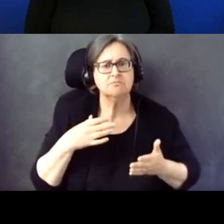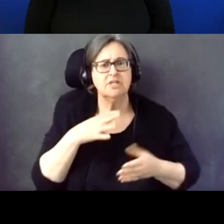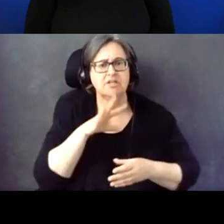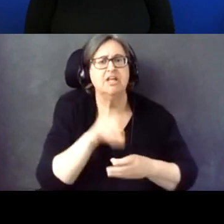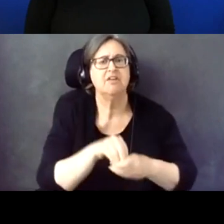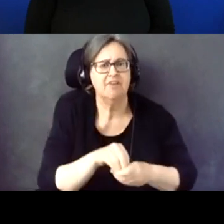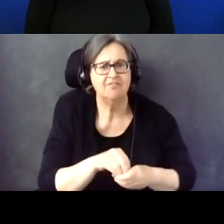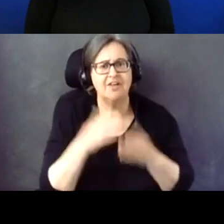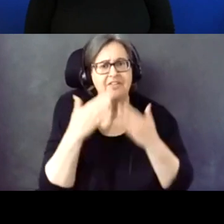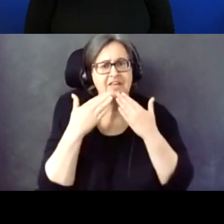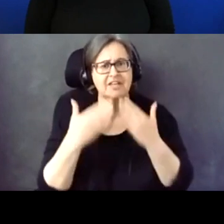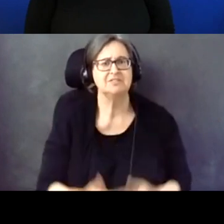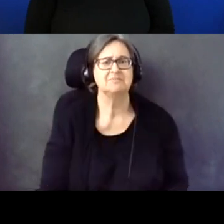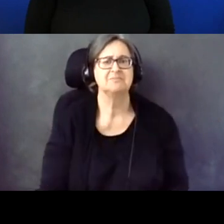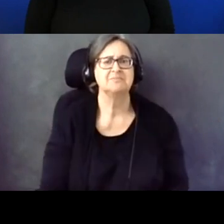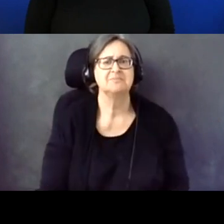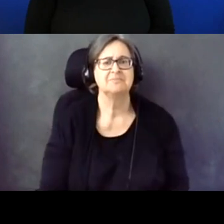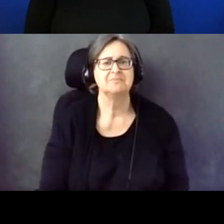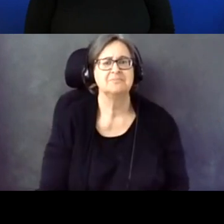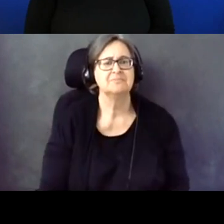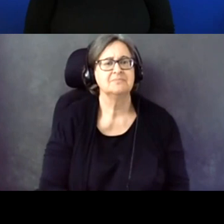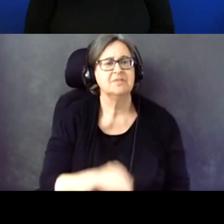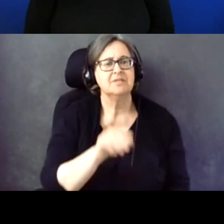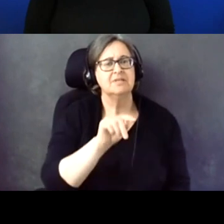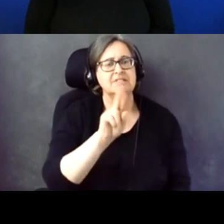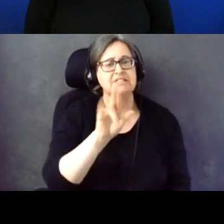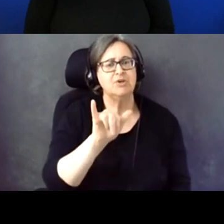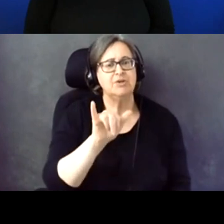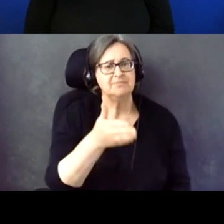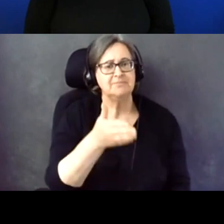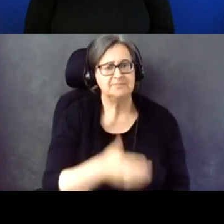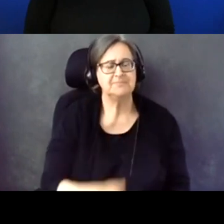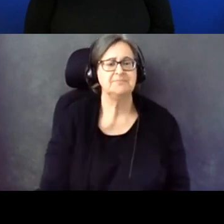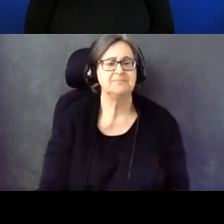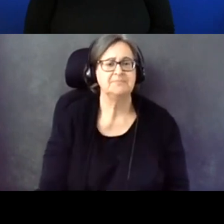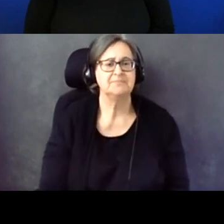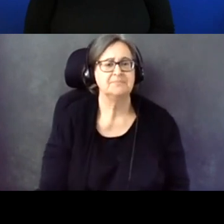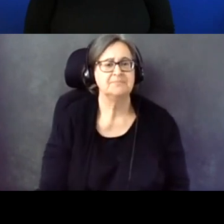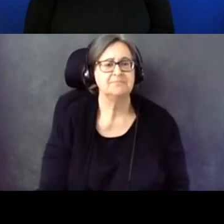Thanks. Terry. Sure.